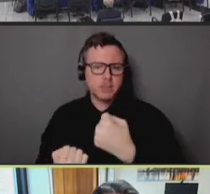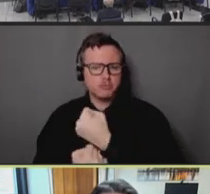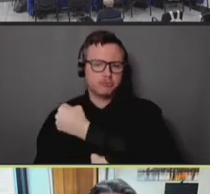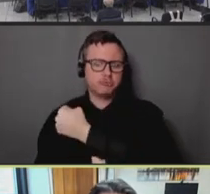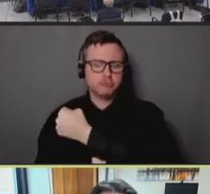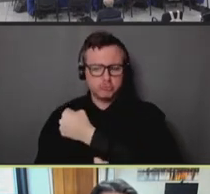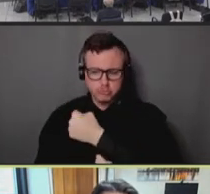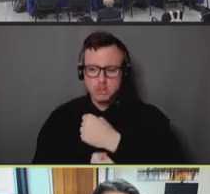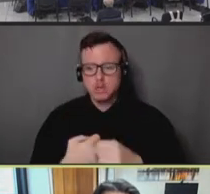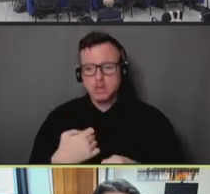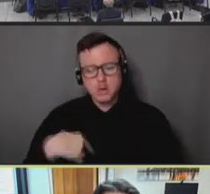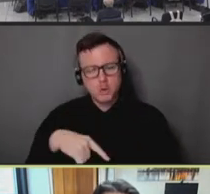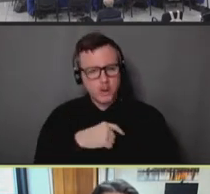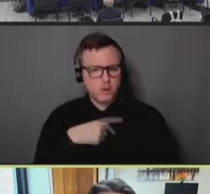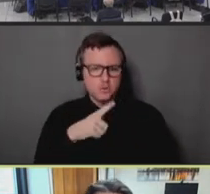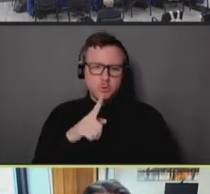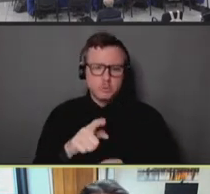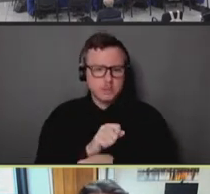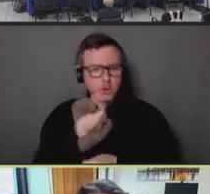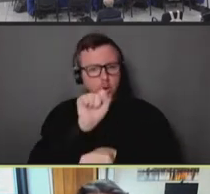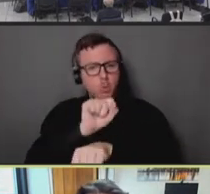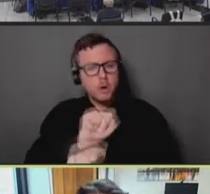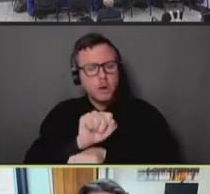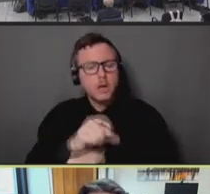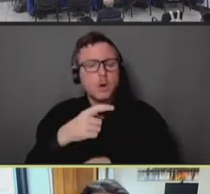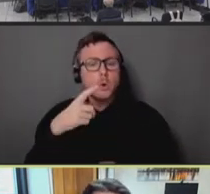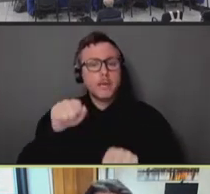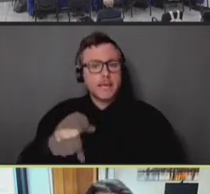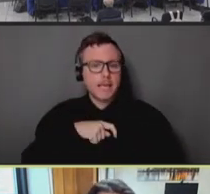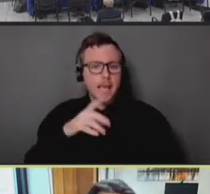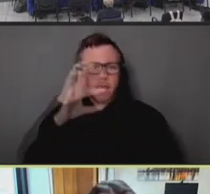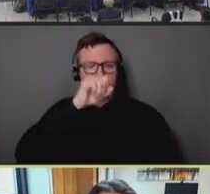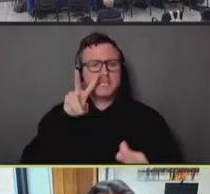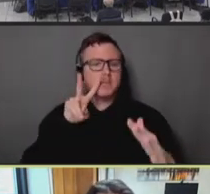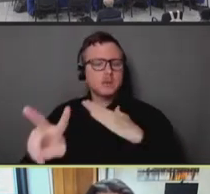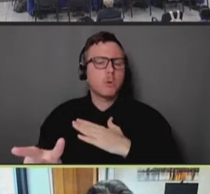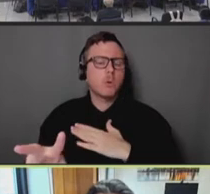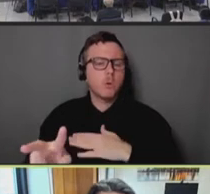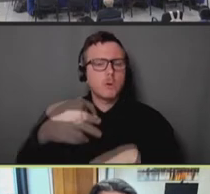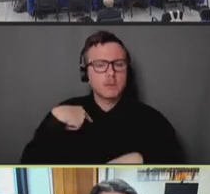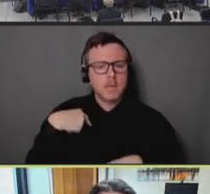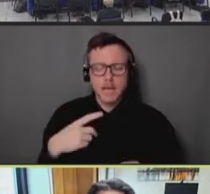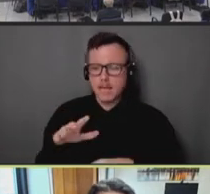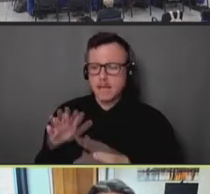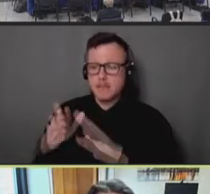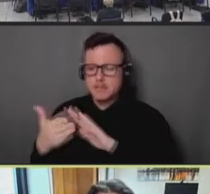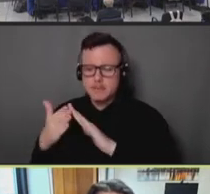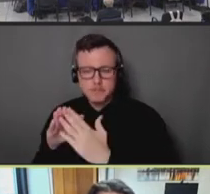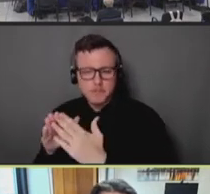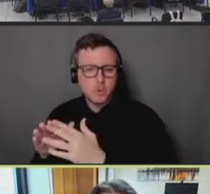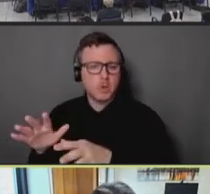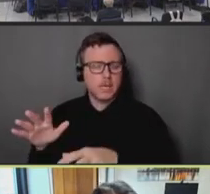have to define a predictable set of community assets and partners that we can lean on always,